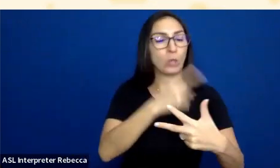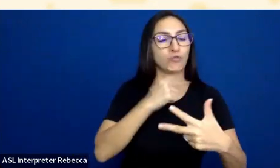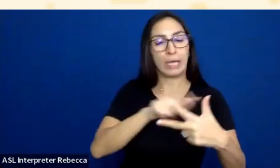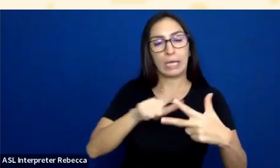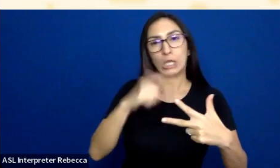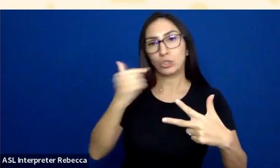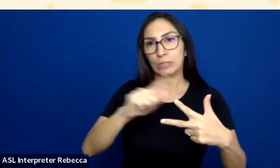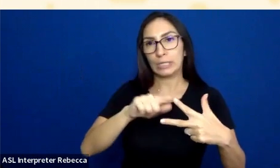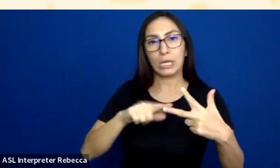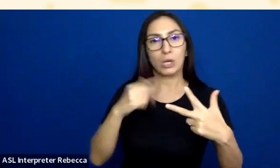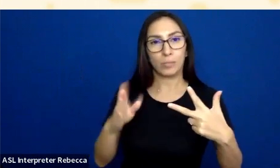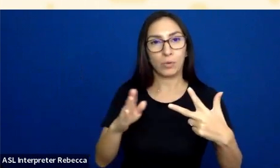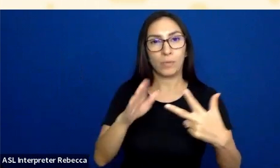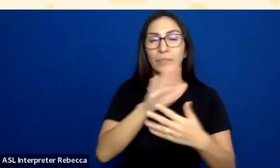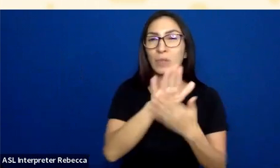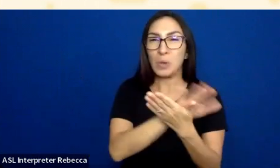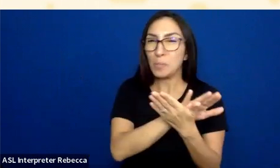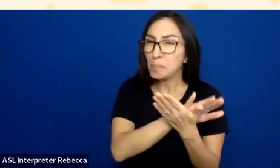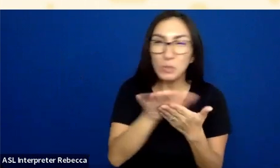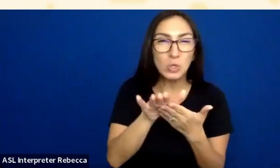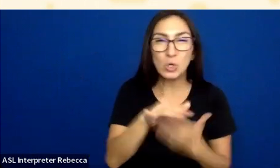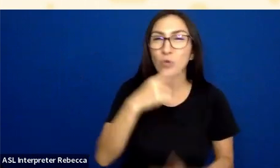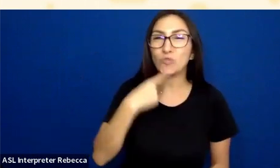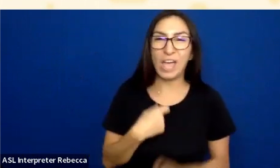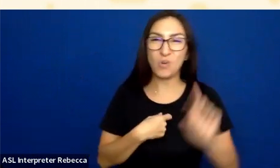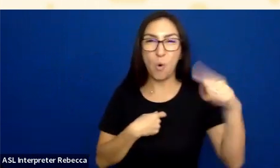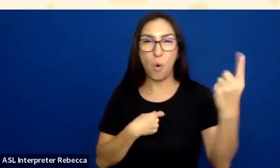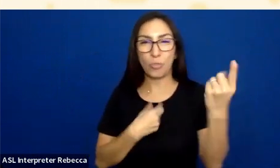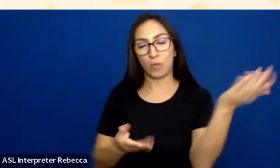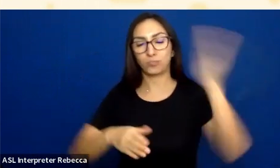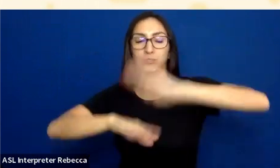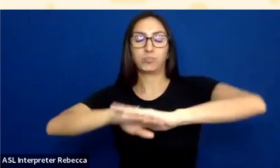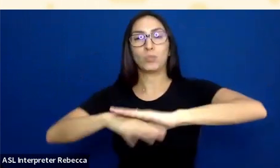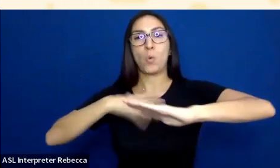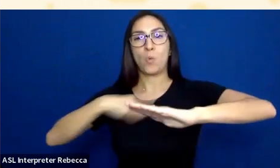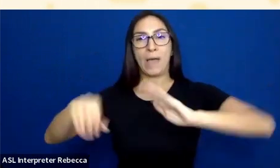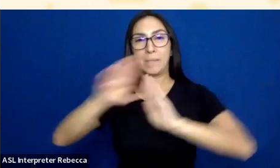And pure red is pretty hard to read when it is used on a white background. Pure green is also pretty hard to read.